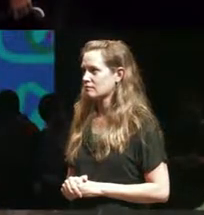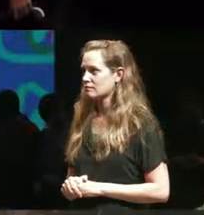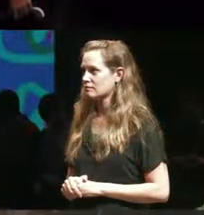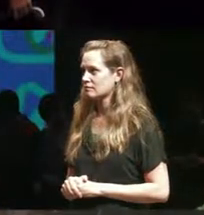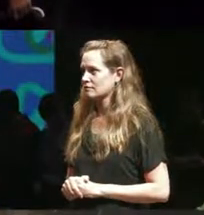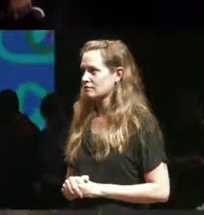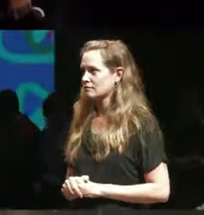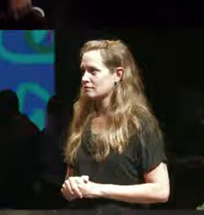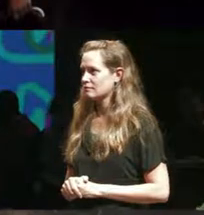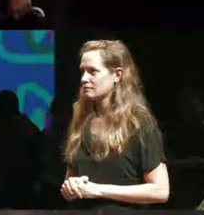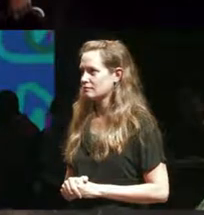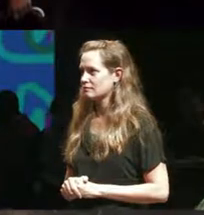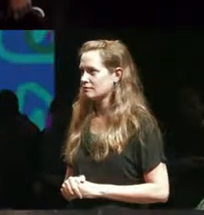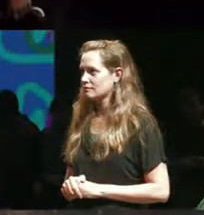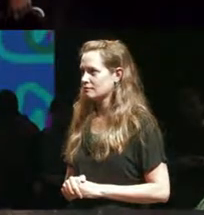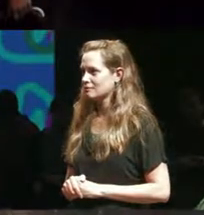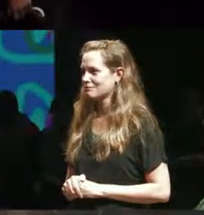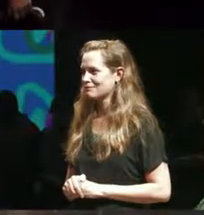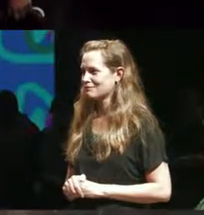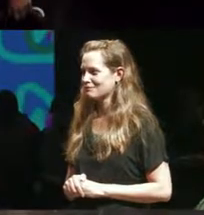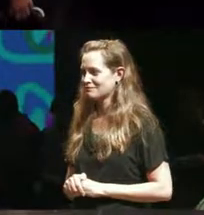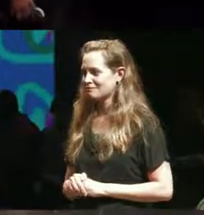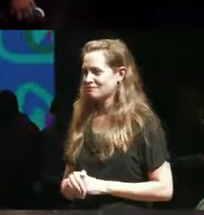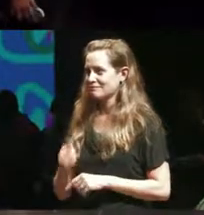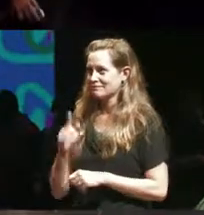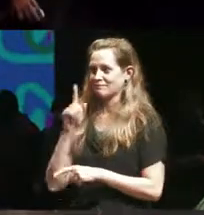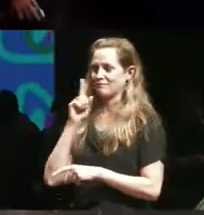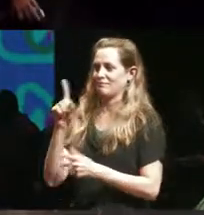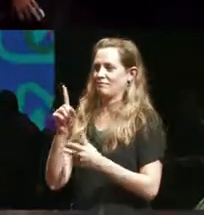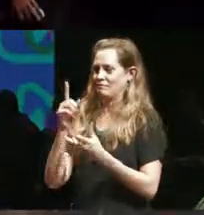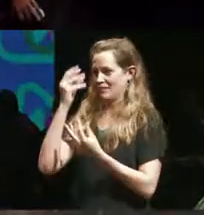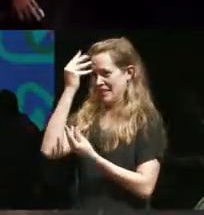have to start pulling that together I I think about how I used to go it's just